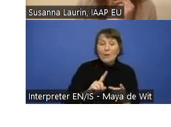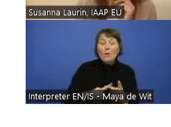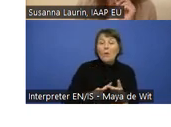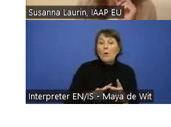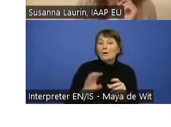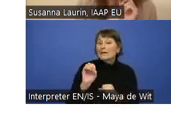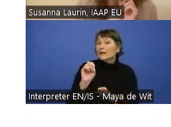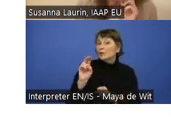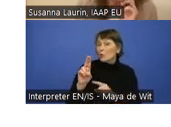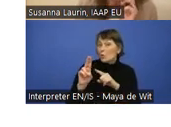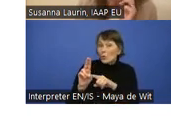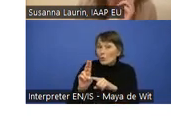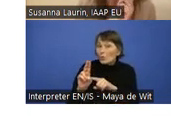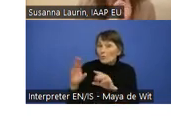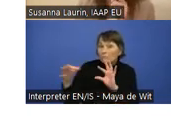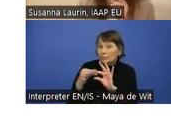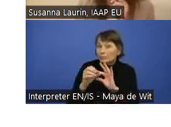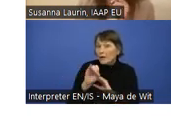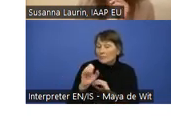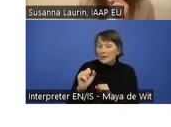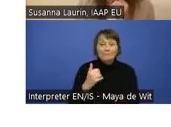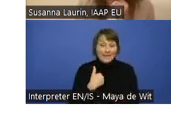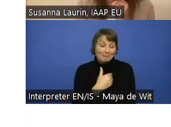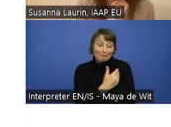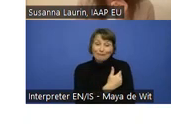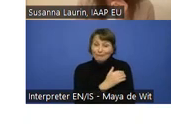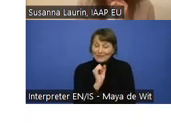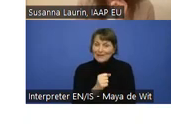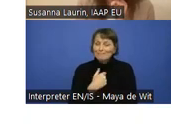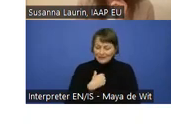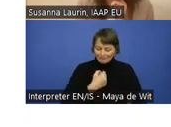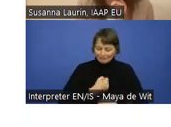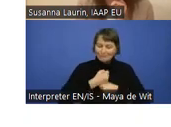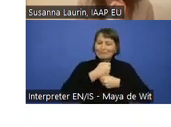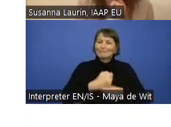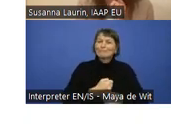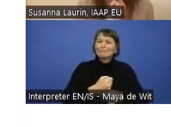always welcome to reach out to me. I'm the representative to EU for IAAP.